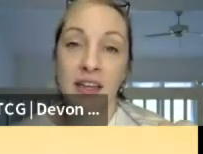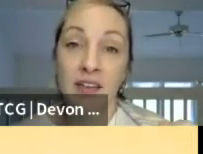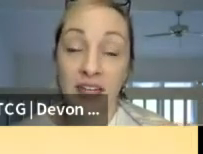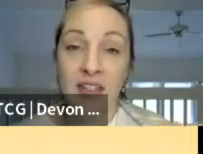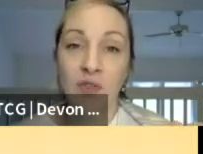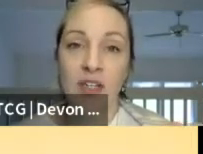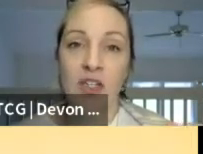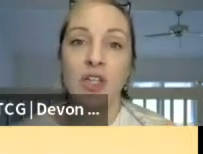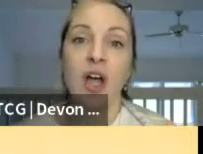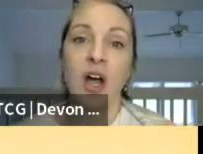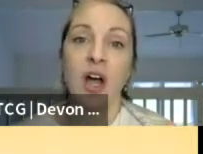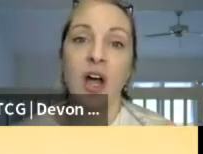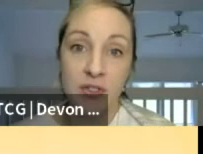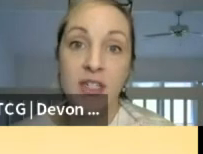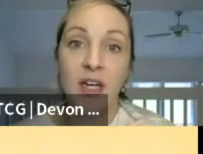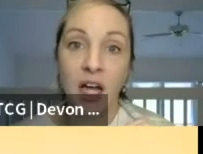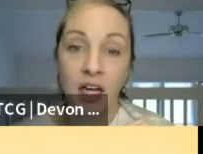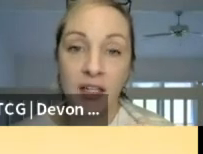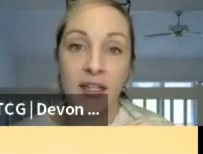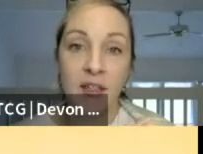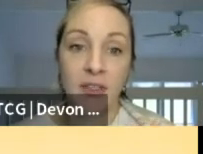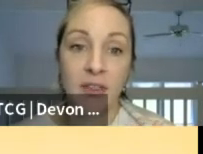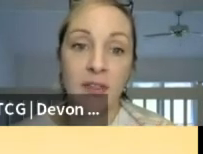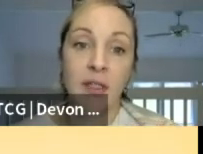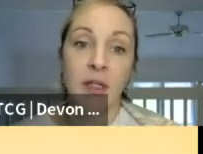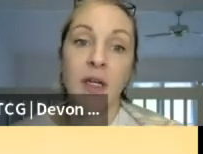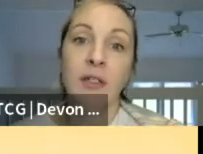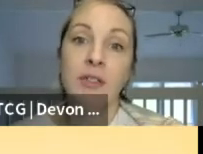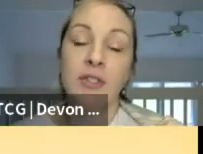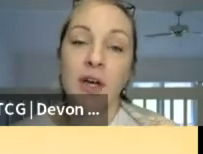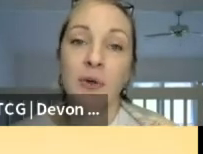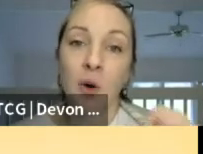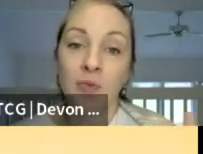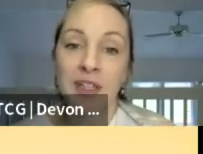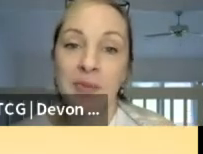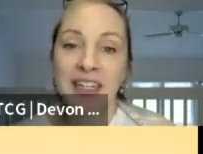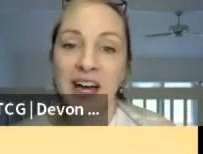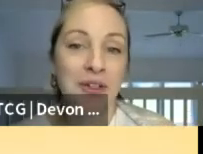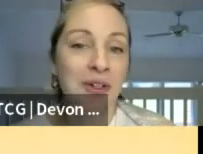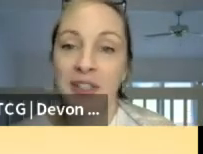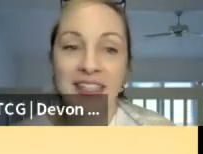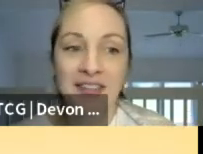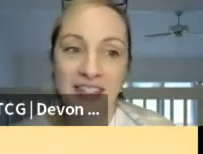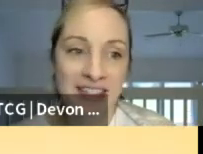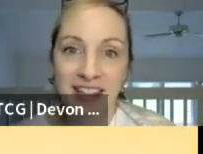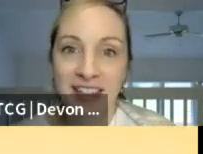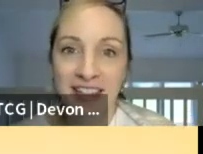the effects of which are almost unthinkable. So hopefully by now, you don't need convincing